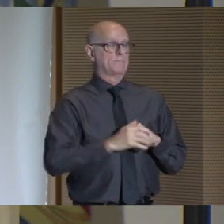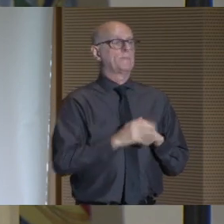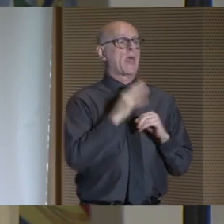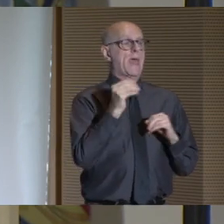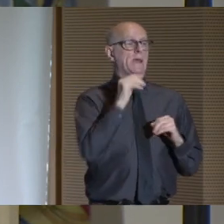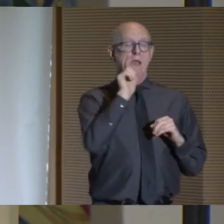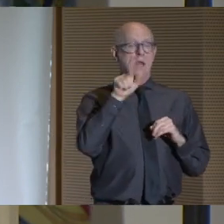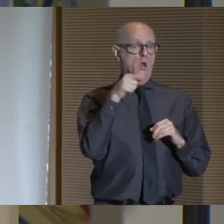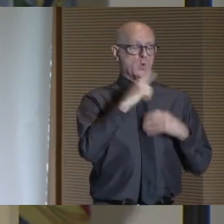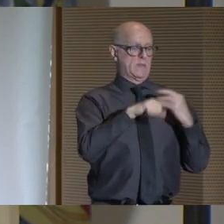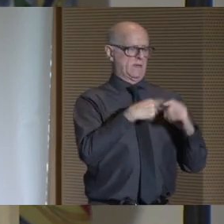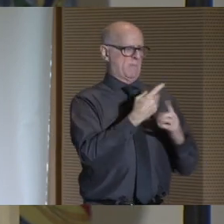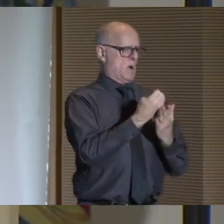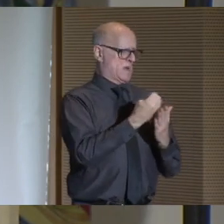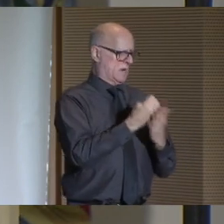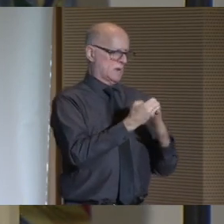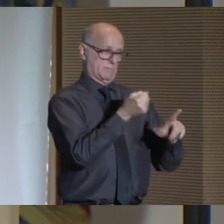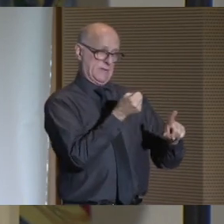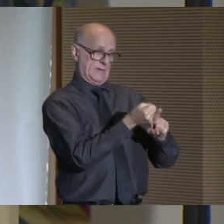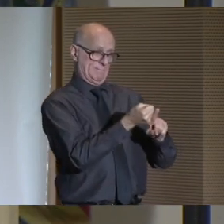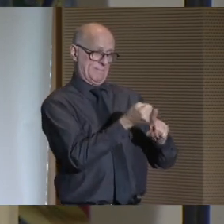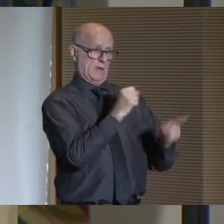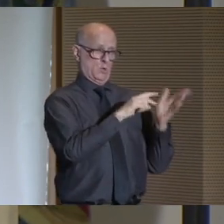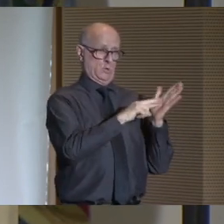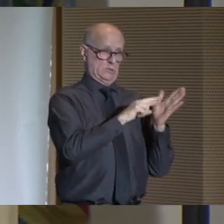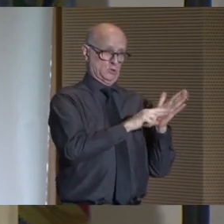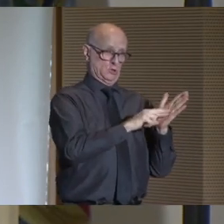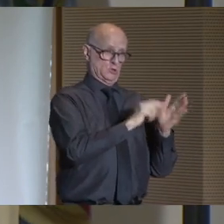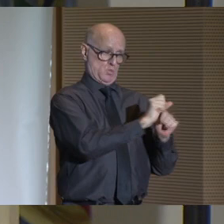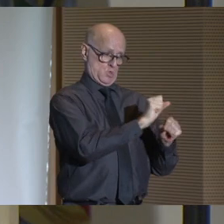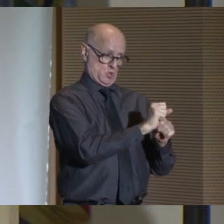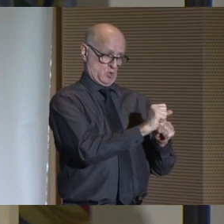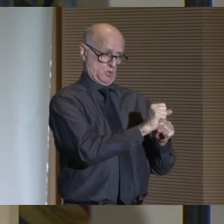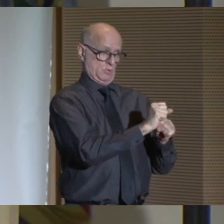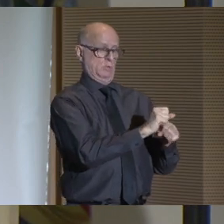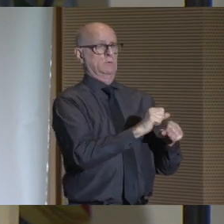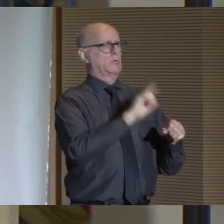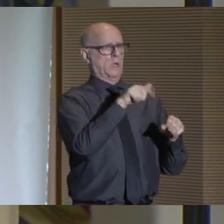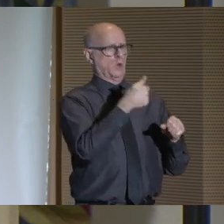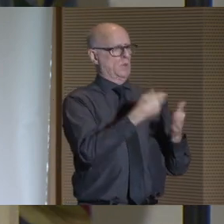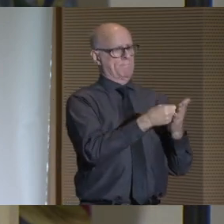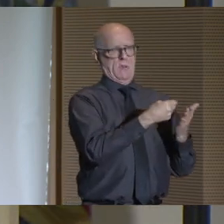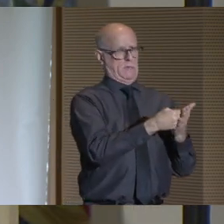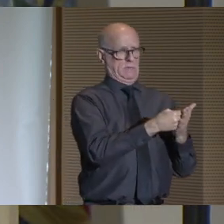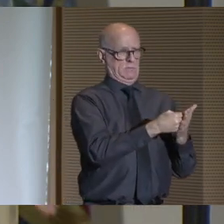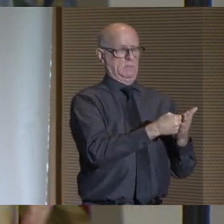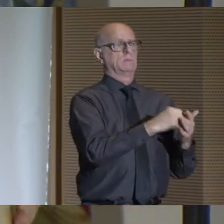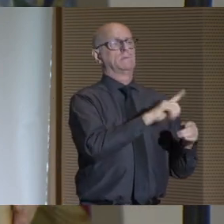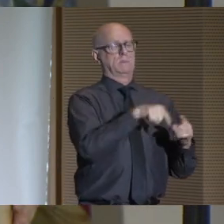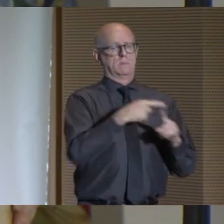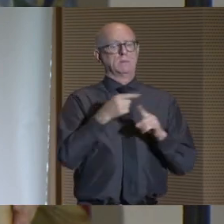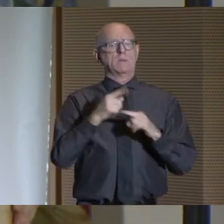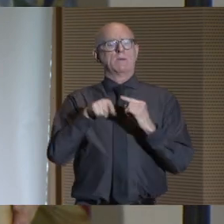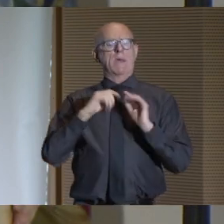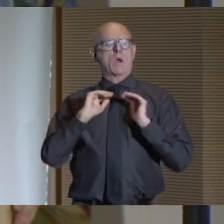And it is not just about the economic impact of our research enterprise measured in dollars.